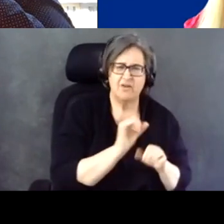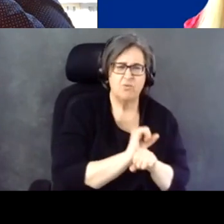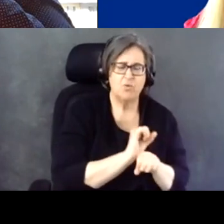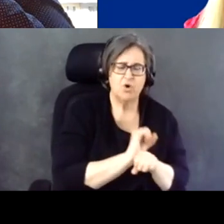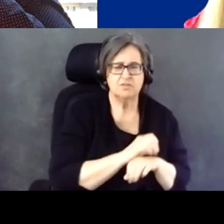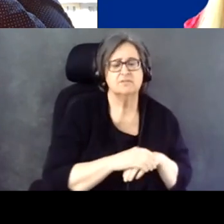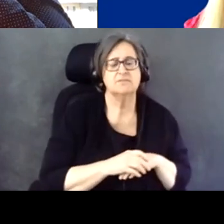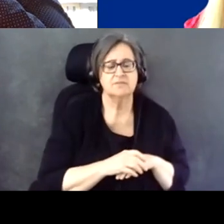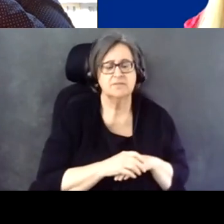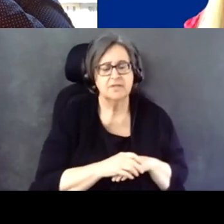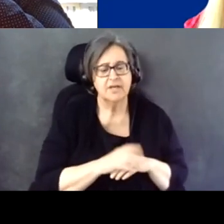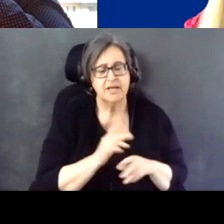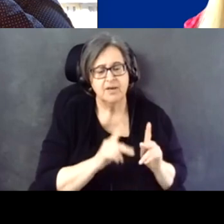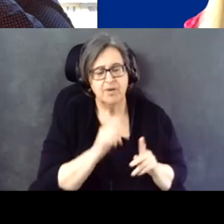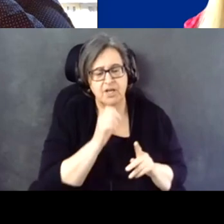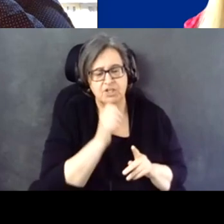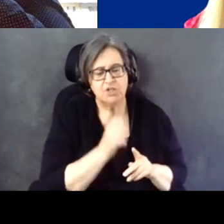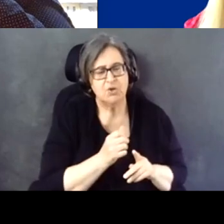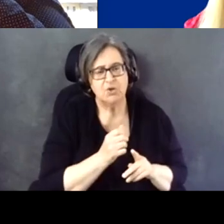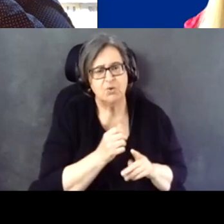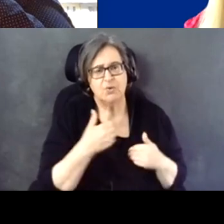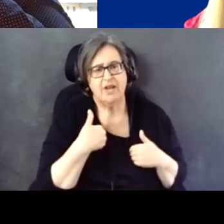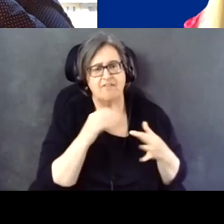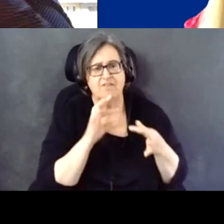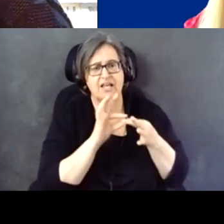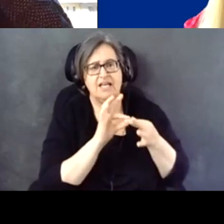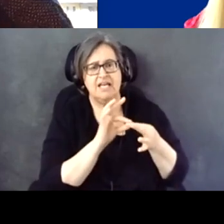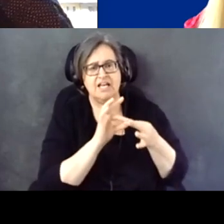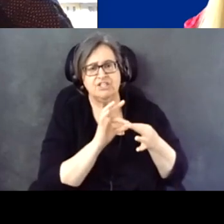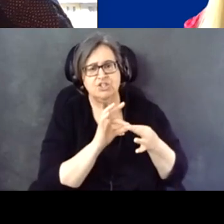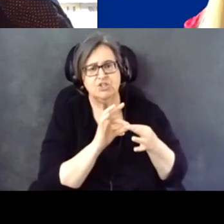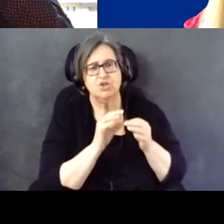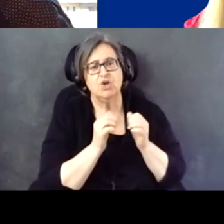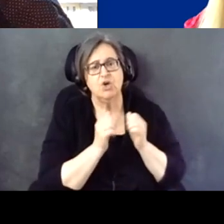And they don't have a connection with voting.